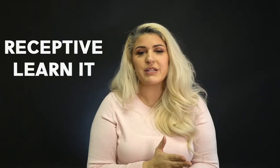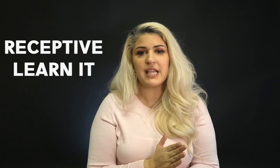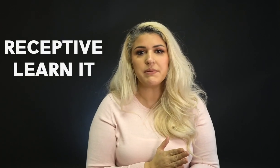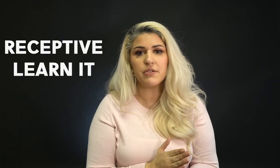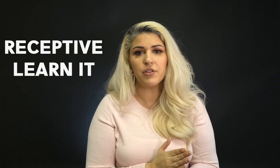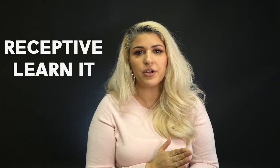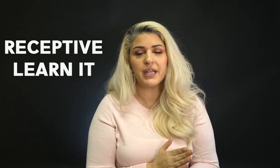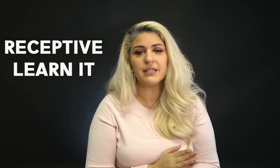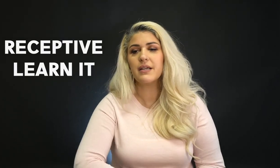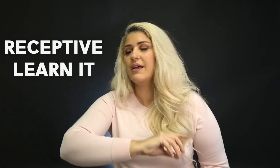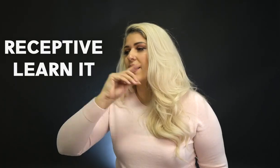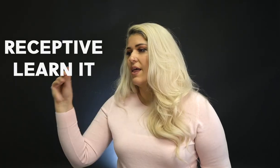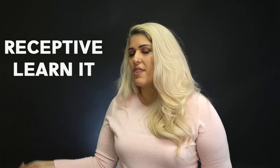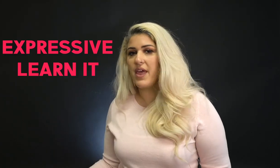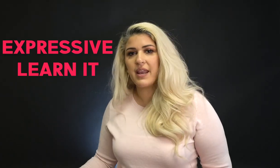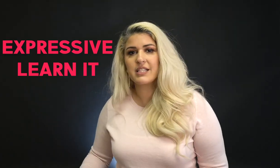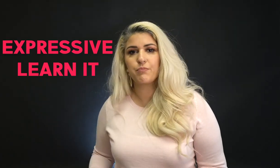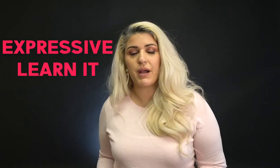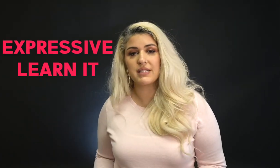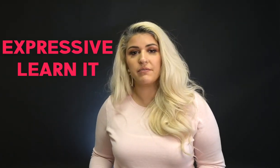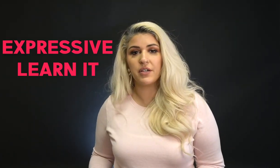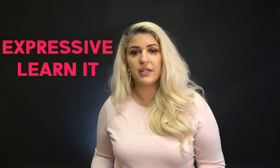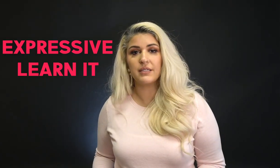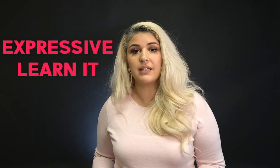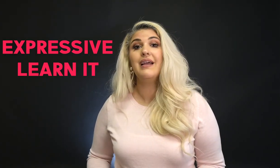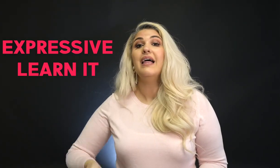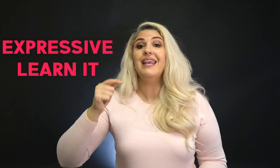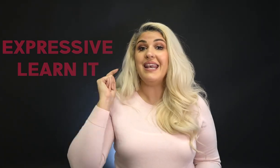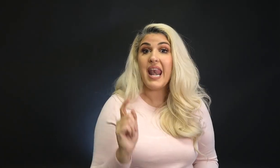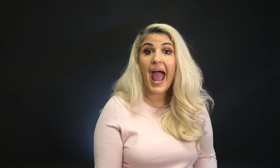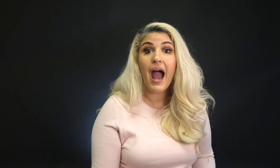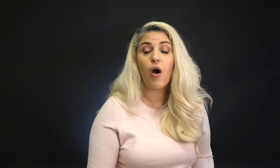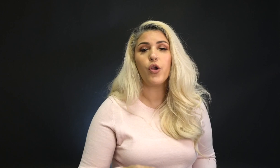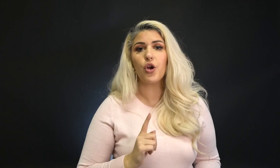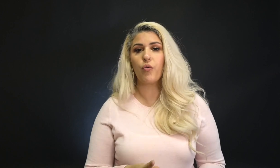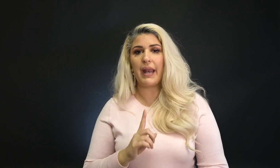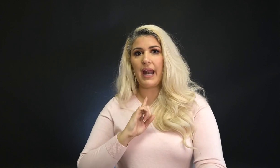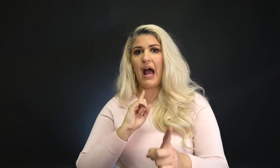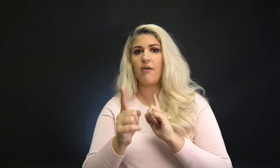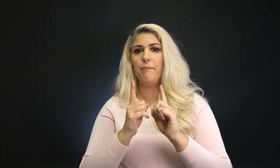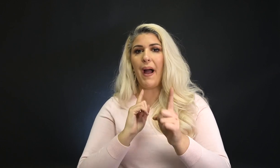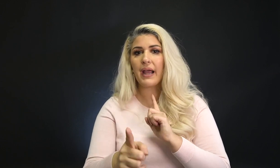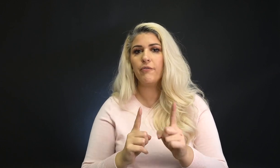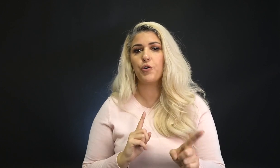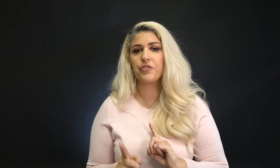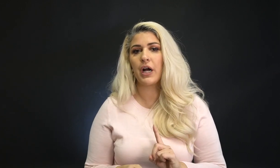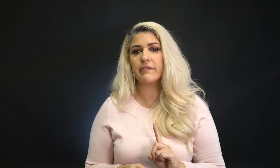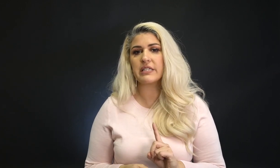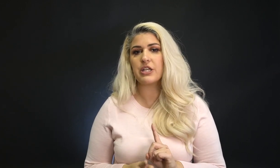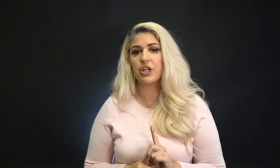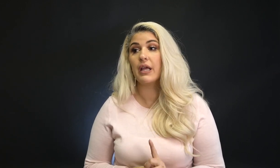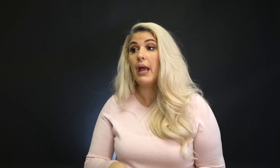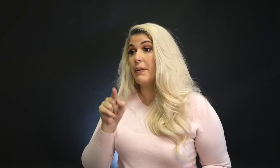Receptive learn it, then expressive learn it. Now you're ready to have a back and forth conversation